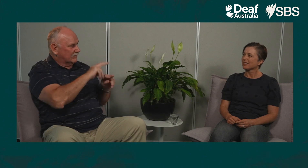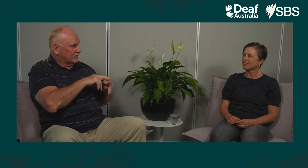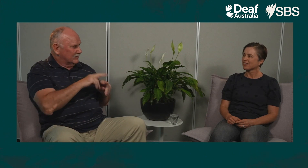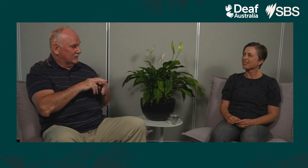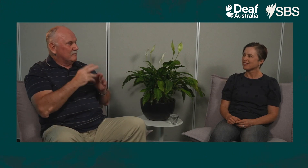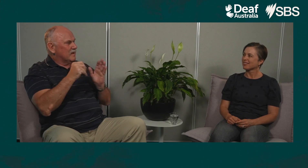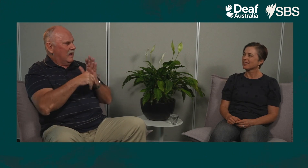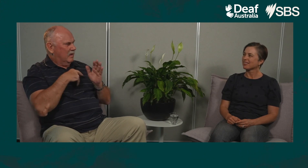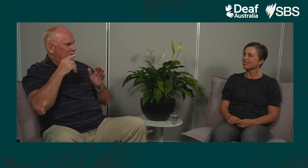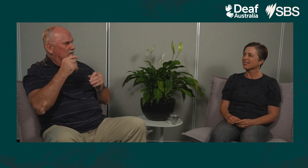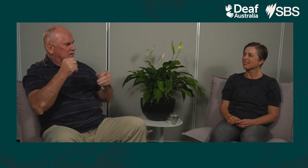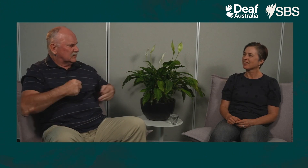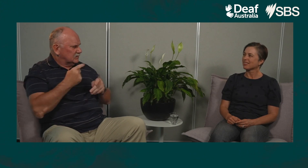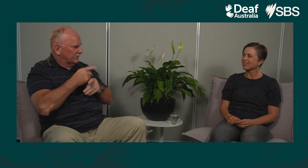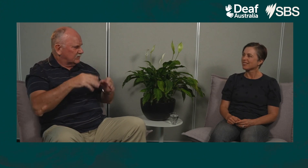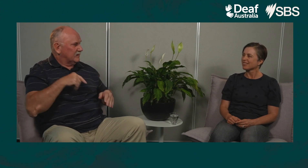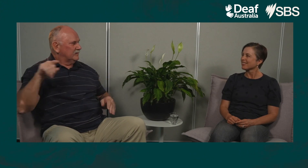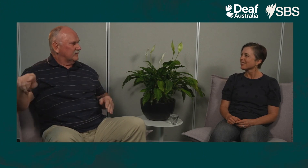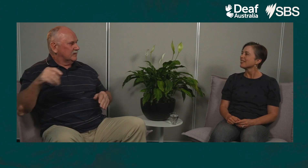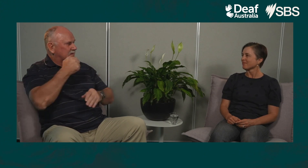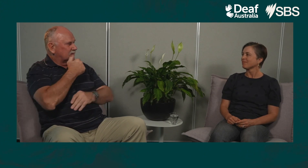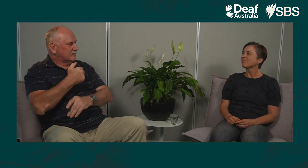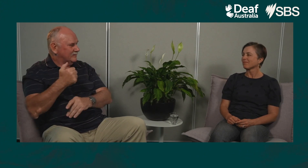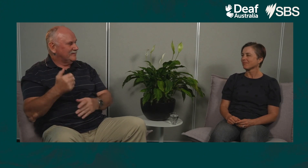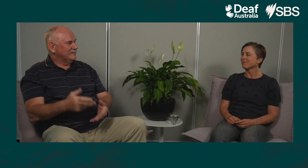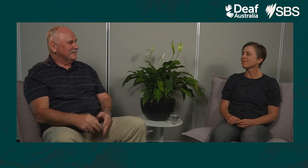and depending if we were talking about skiing it would be the other guy who's number 16.